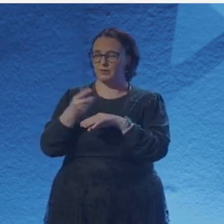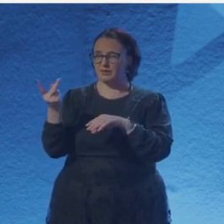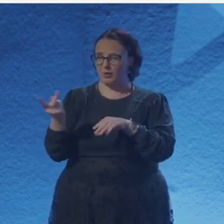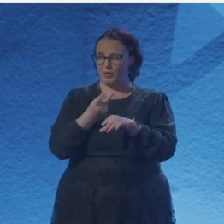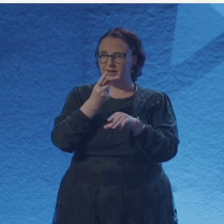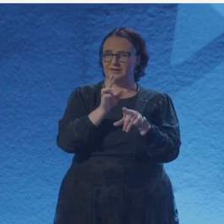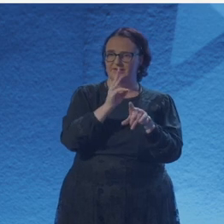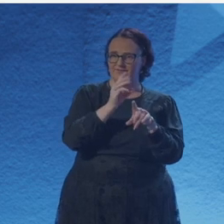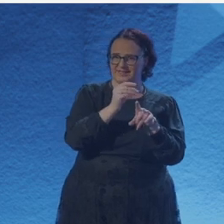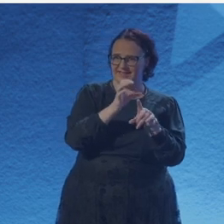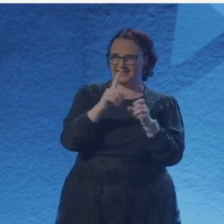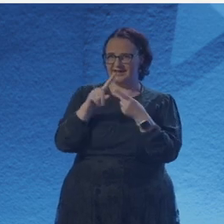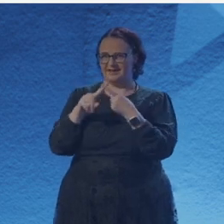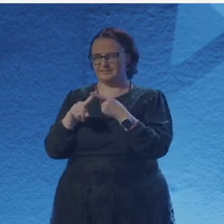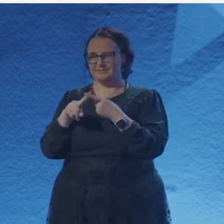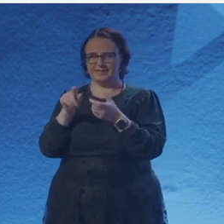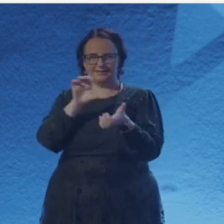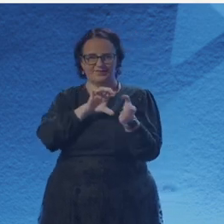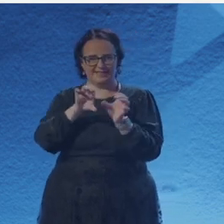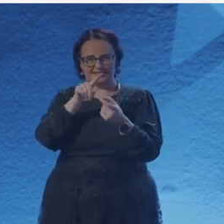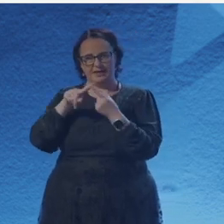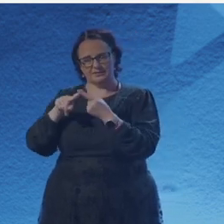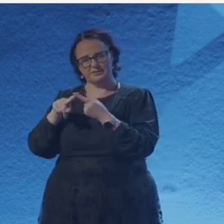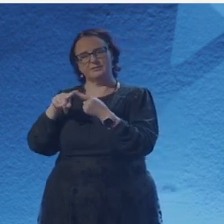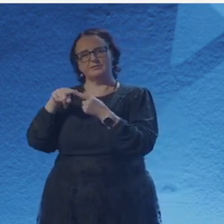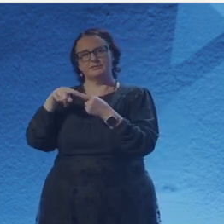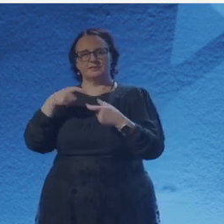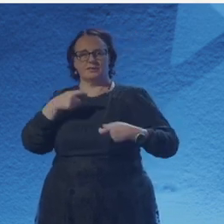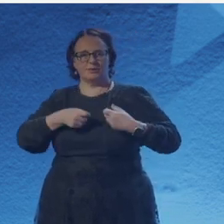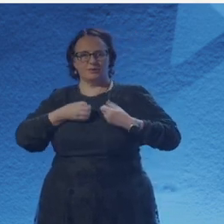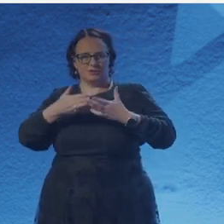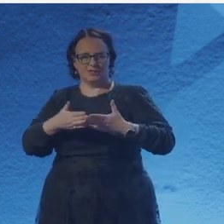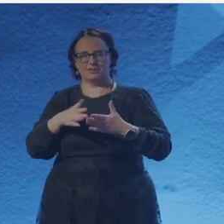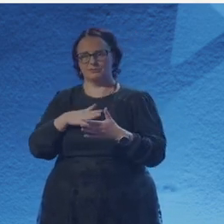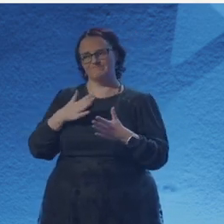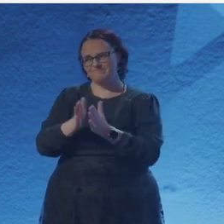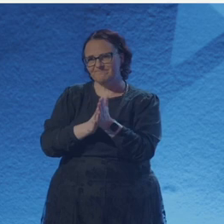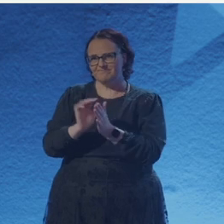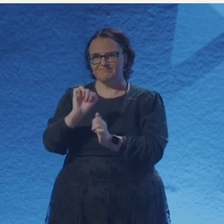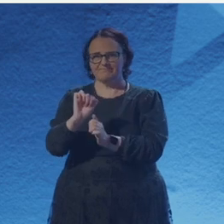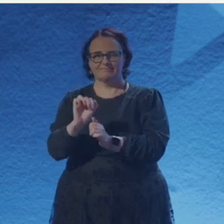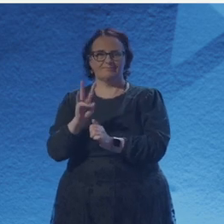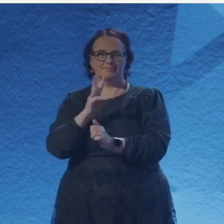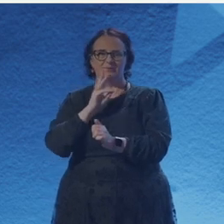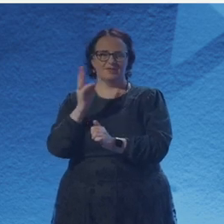Award for Poetry and the Glen Dimplex New Writers Award for poetry. And there was really no one else that I had to have on the panel